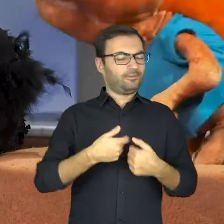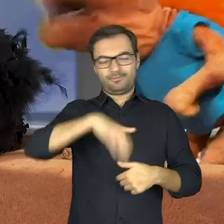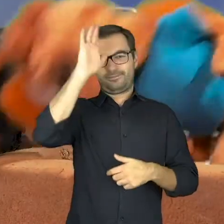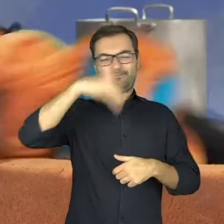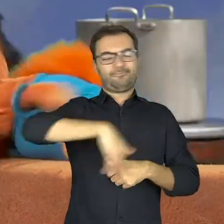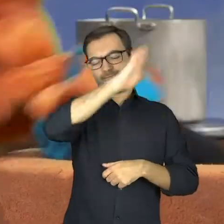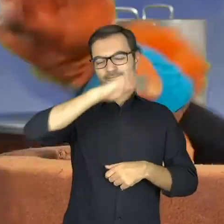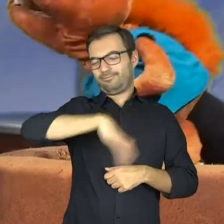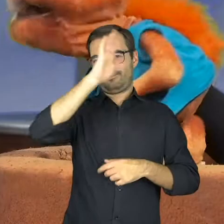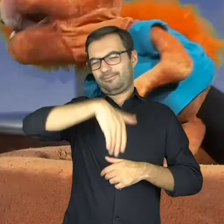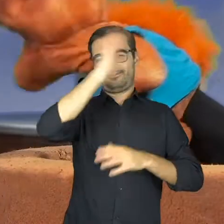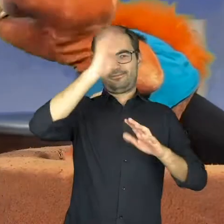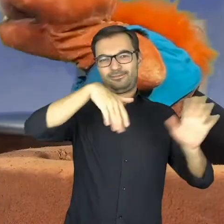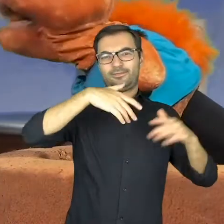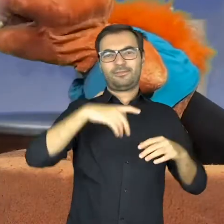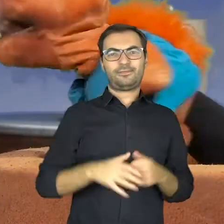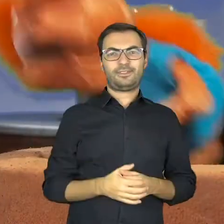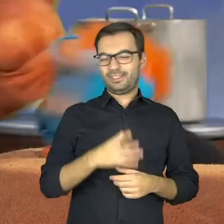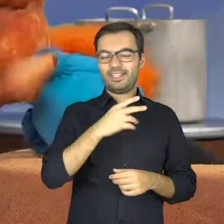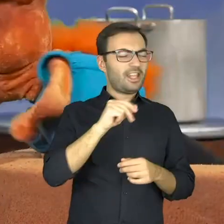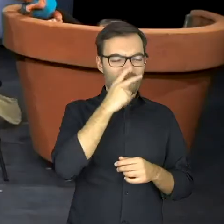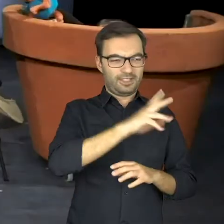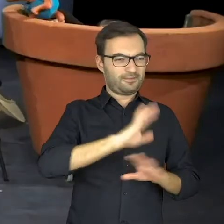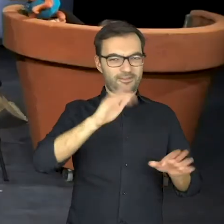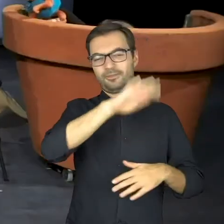I’ll see you… never again!